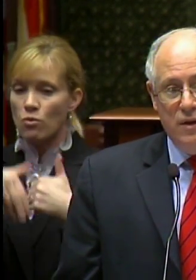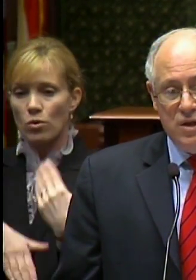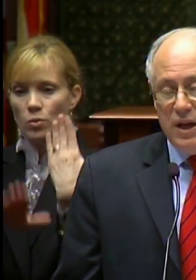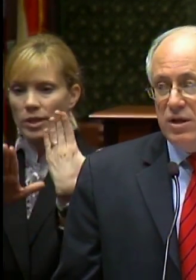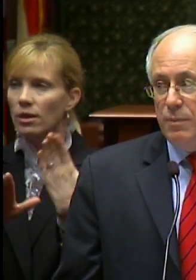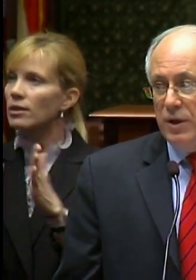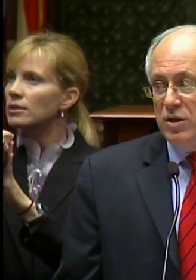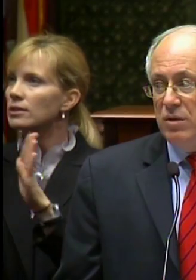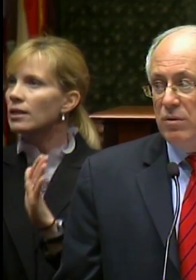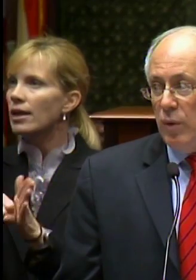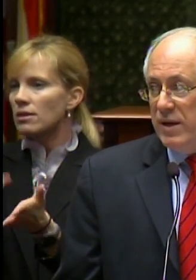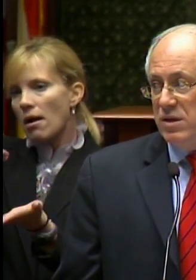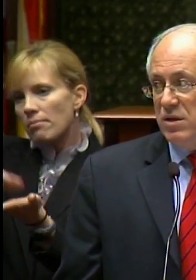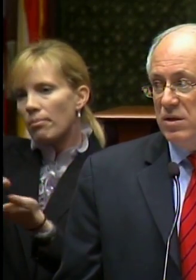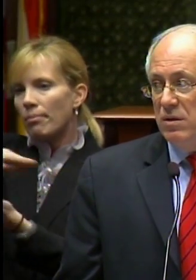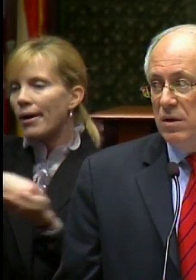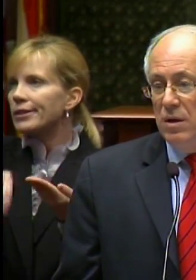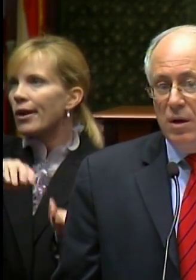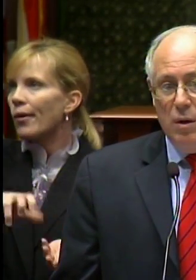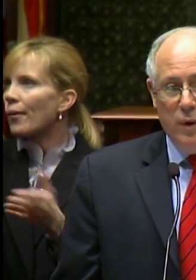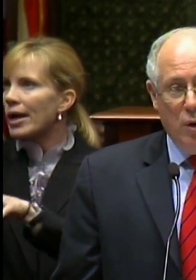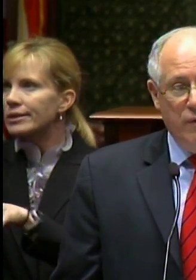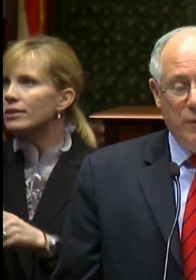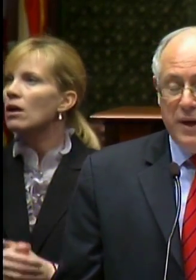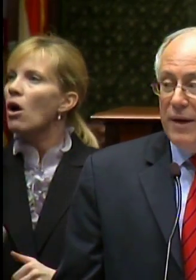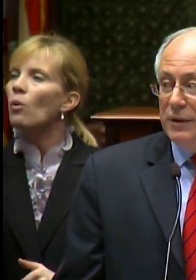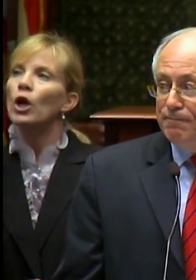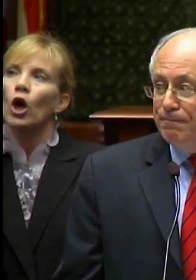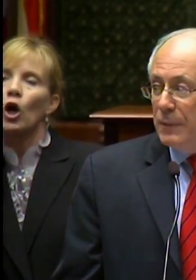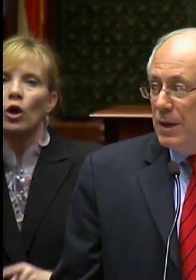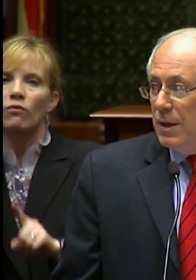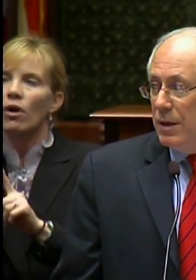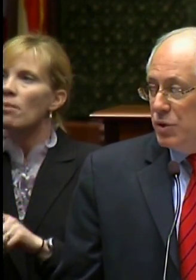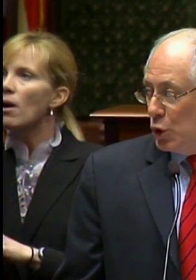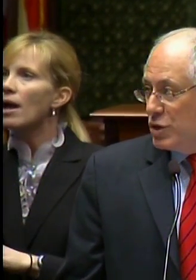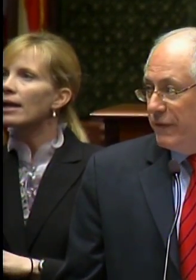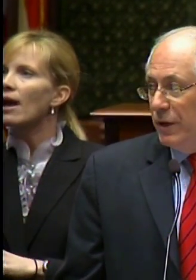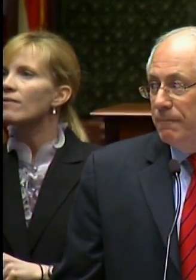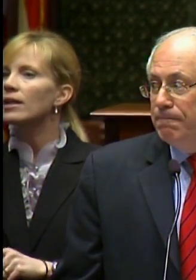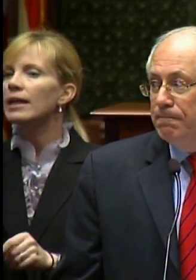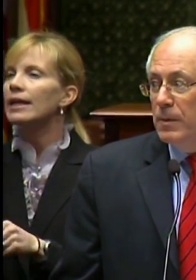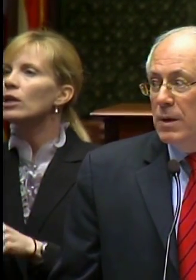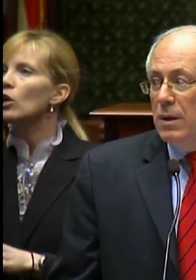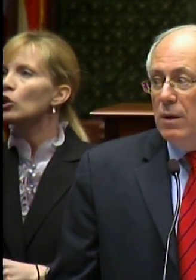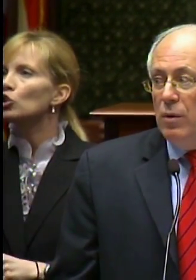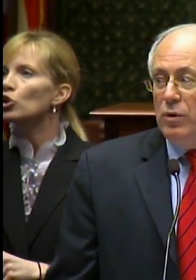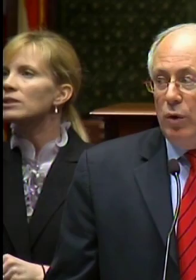the state’s budget crisis. We heard from Kevin in Jerseyville, who told